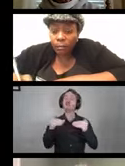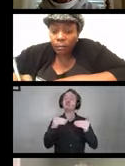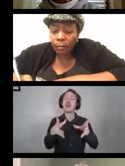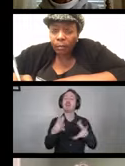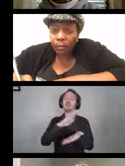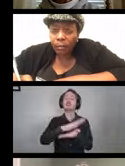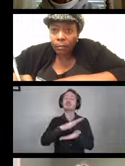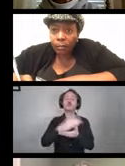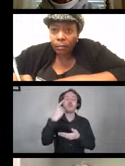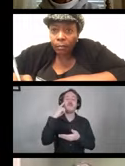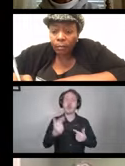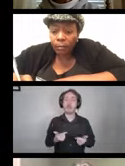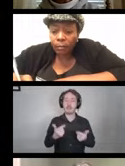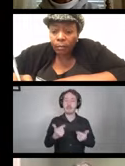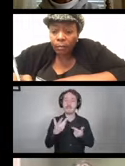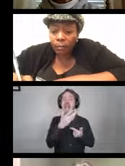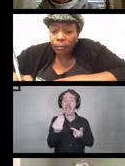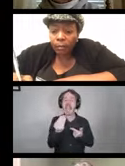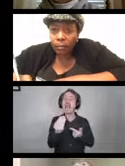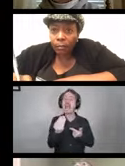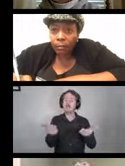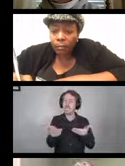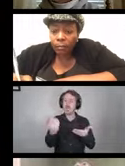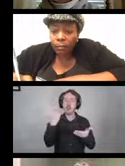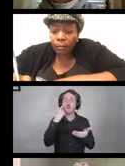here at the Center for Inclusive Design and Innovation.